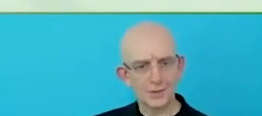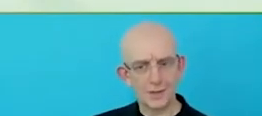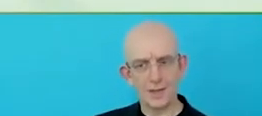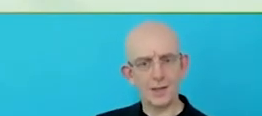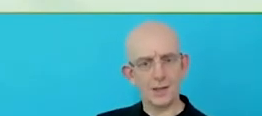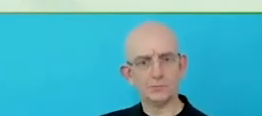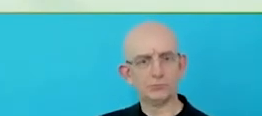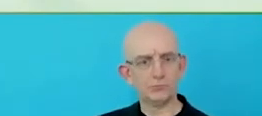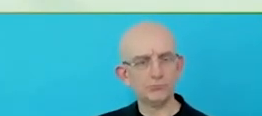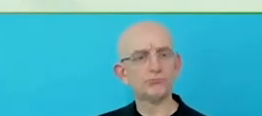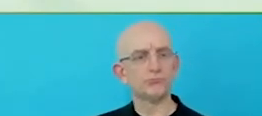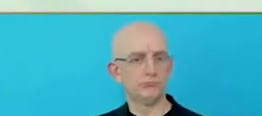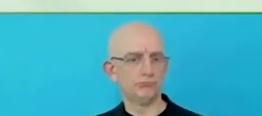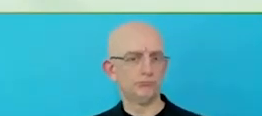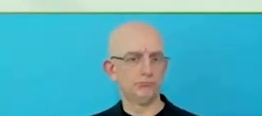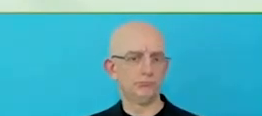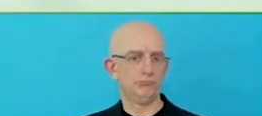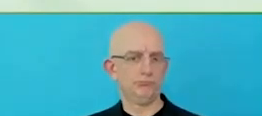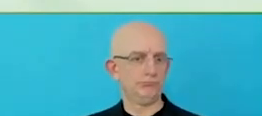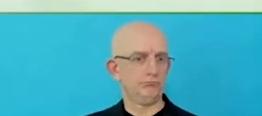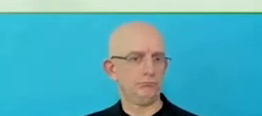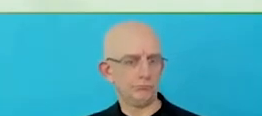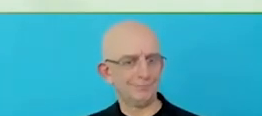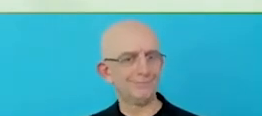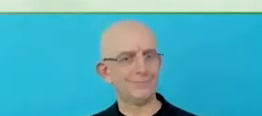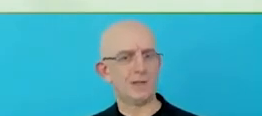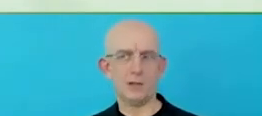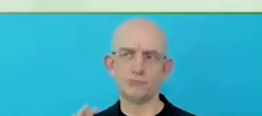and hire and promote people with disabilities, at all levels.